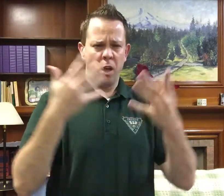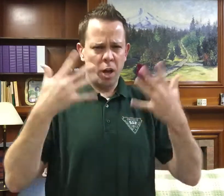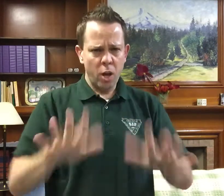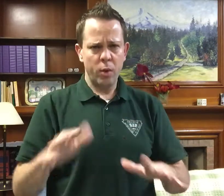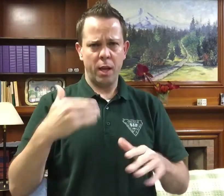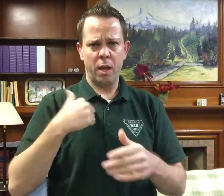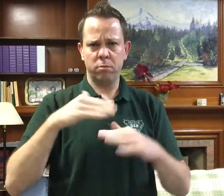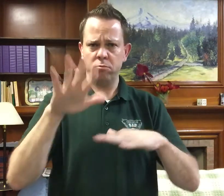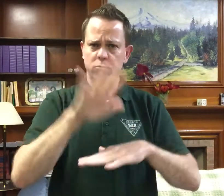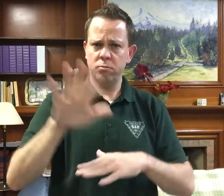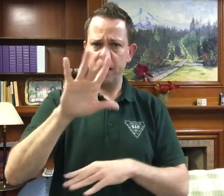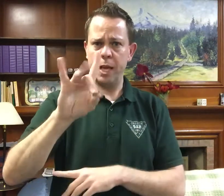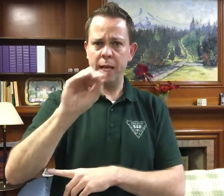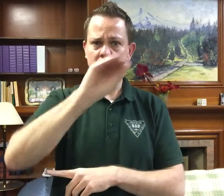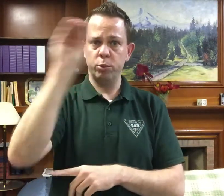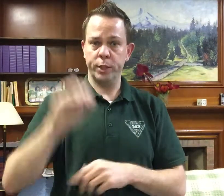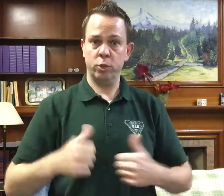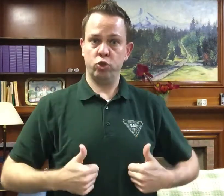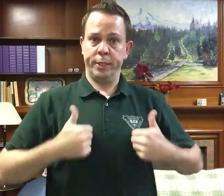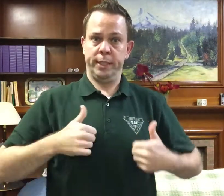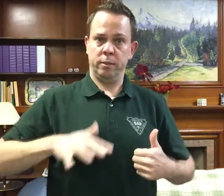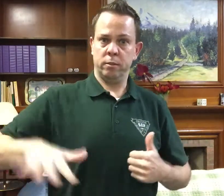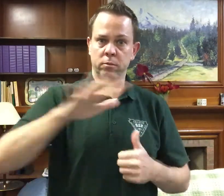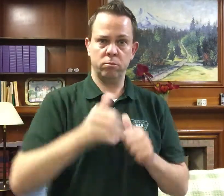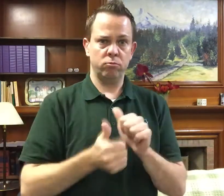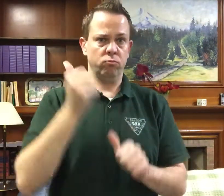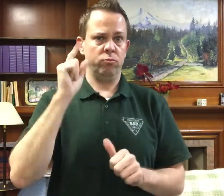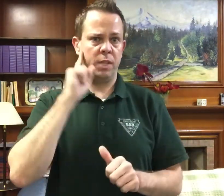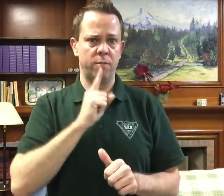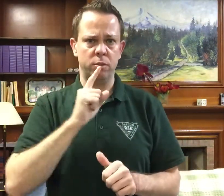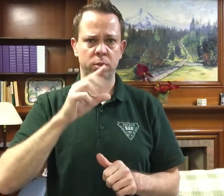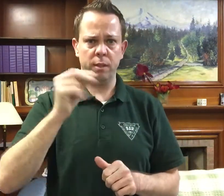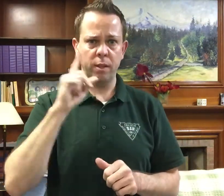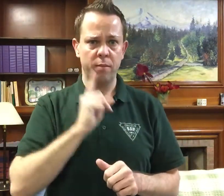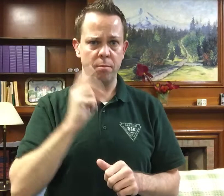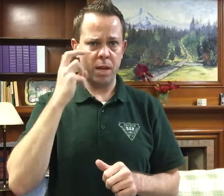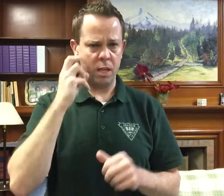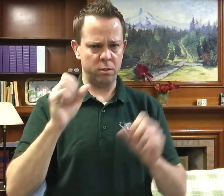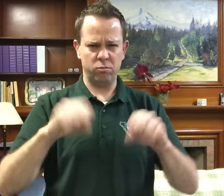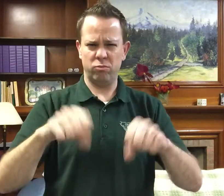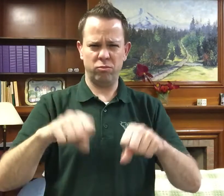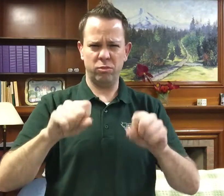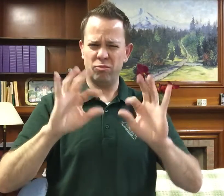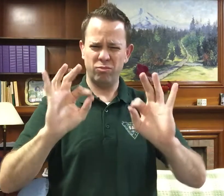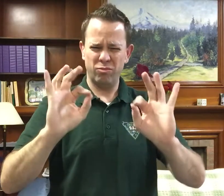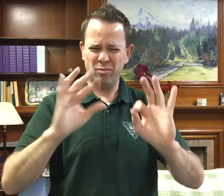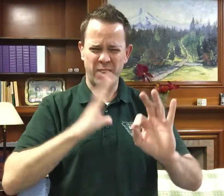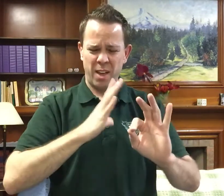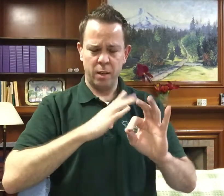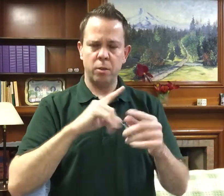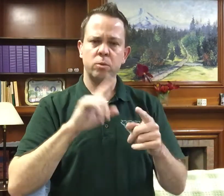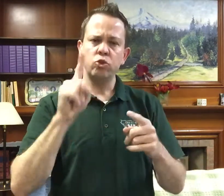Brookdale is already comprised of 80% Deaf and Deafblind residents, which is wonderful.